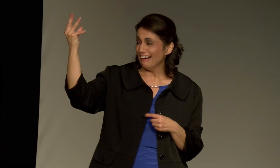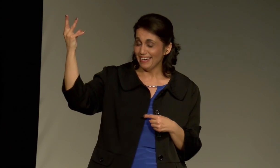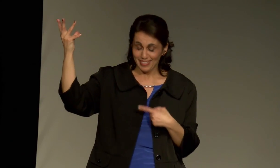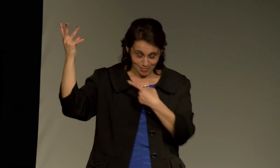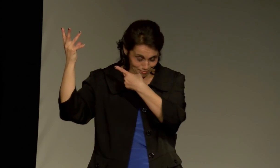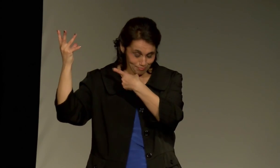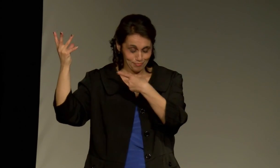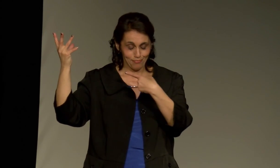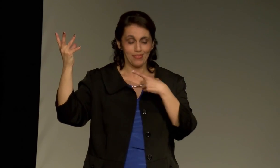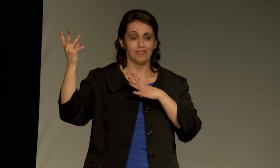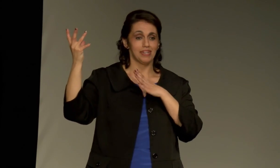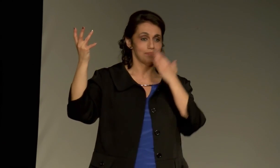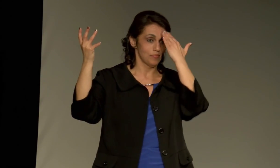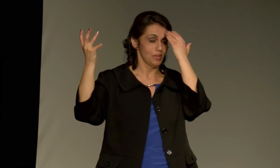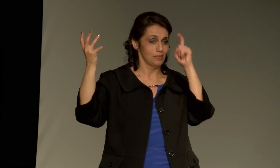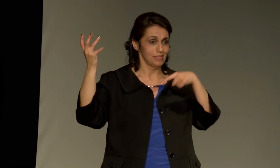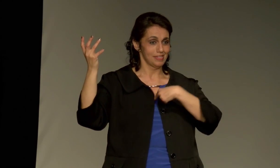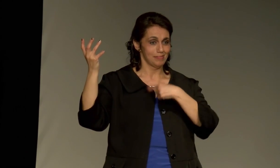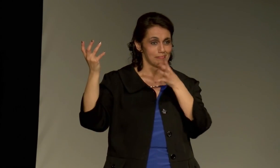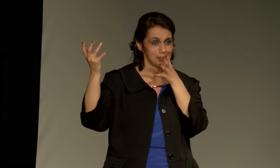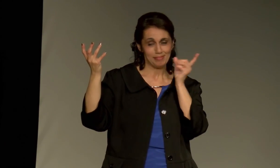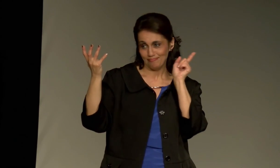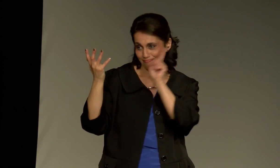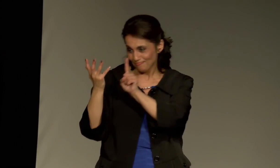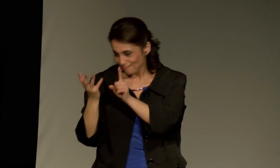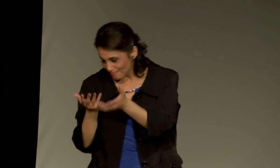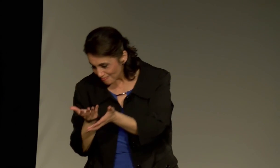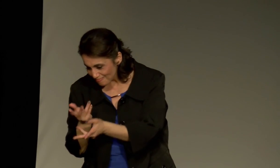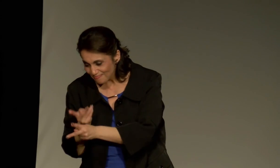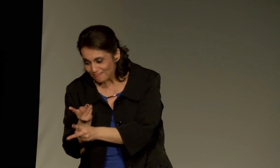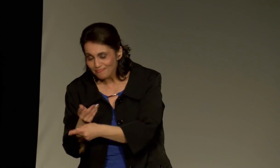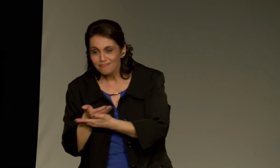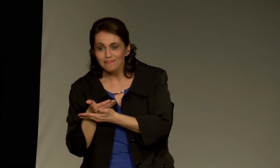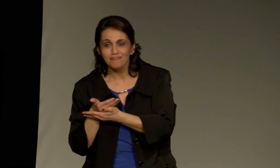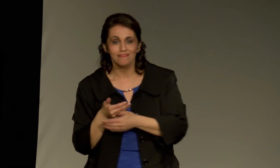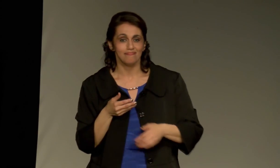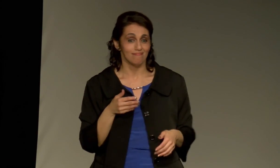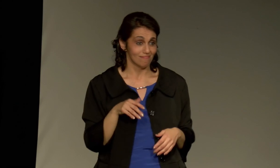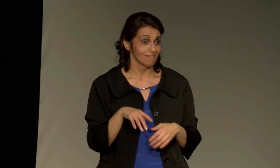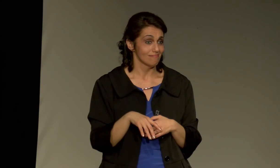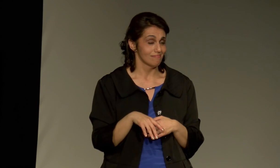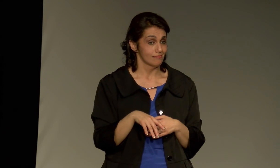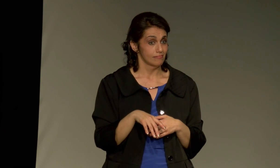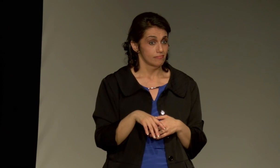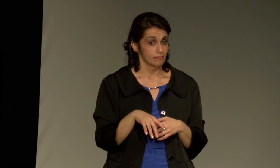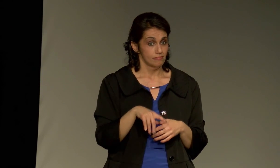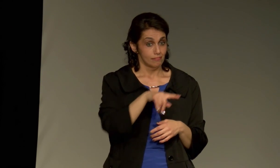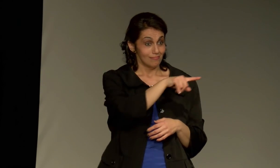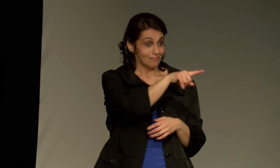and that would indicate that she was crying, and I would tend to her just like any other